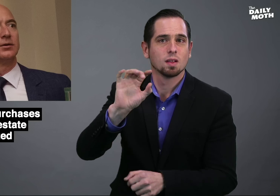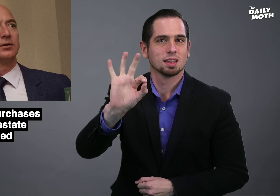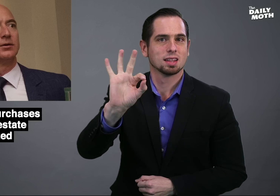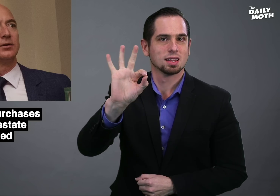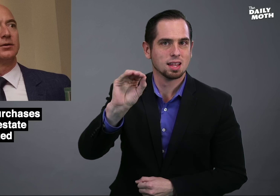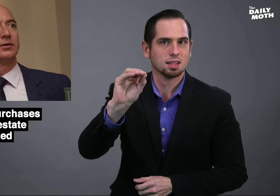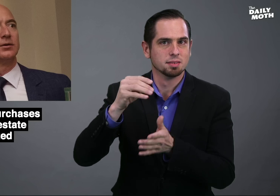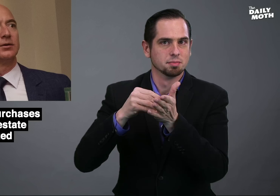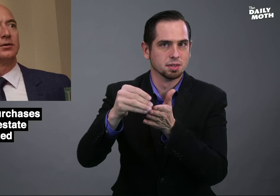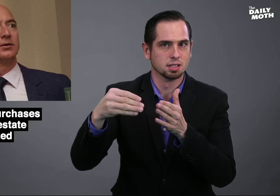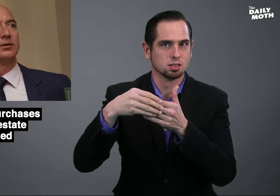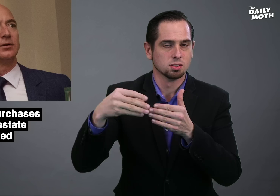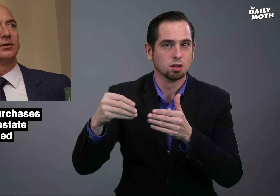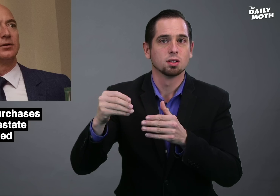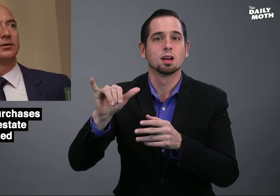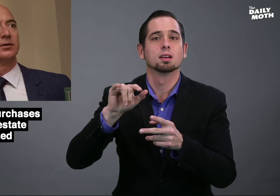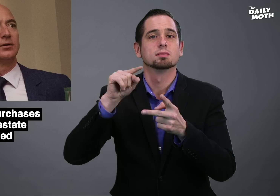for $90 million.